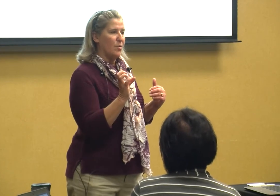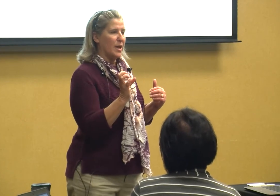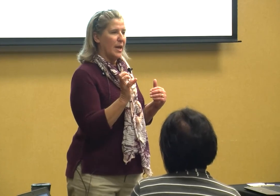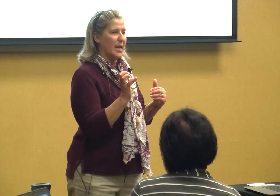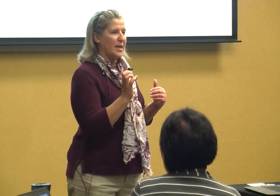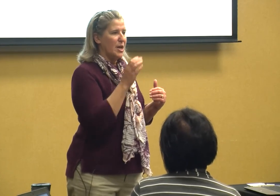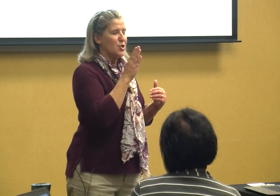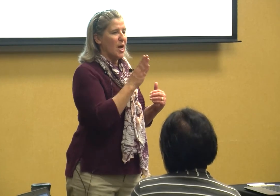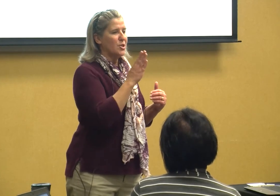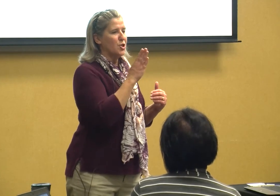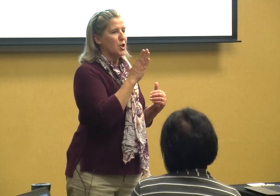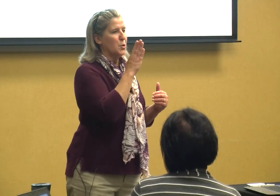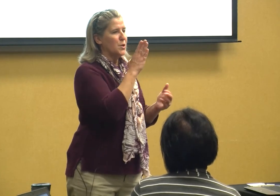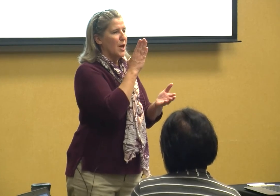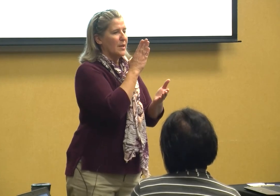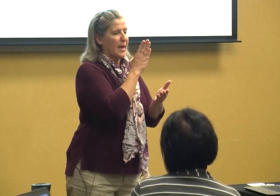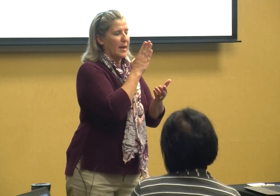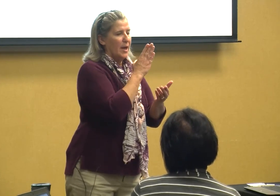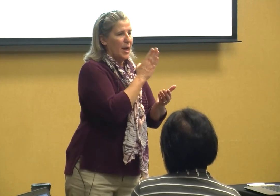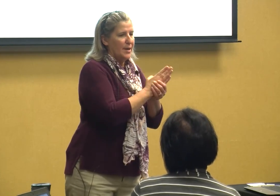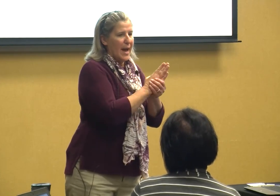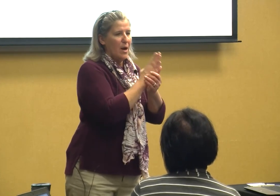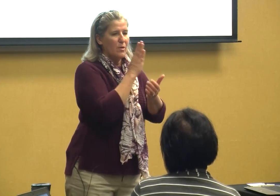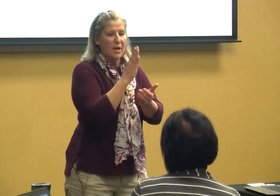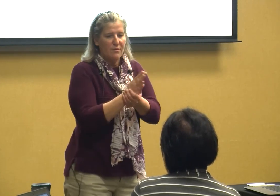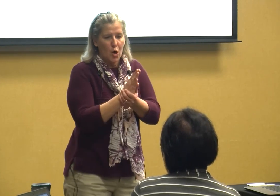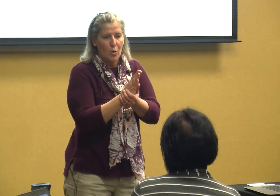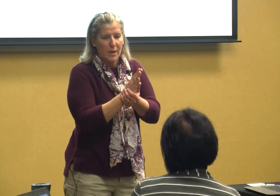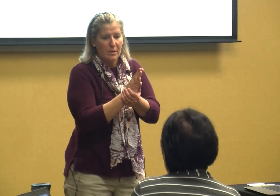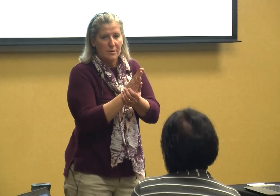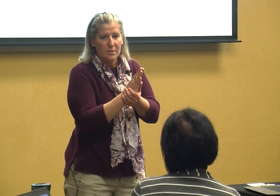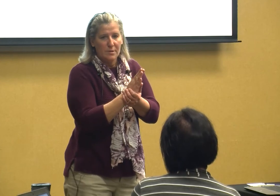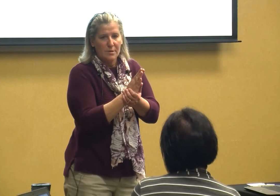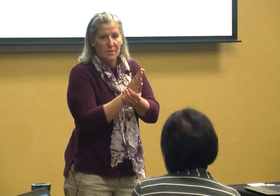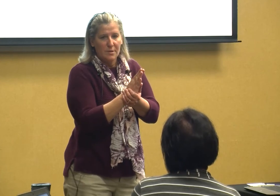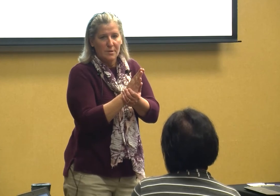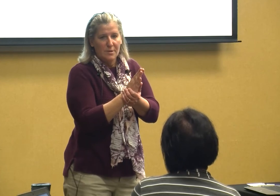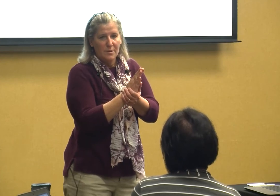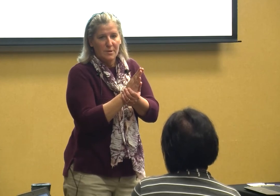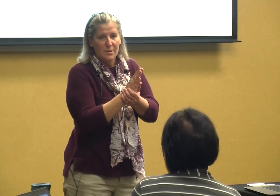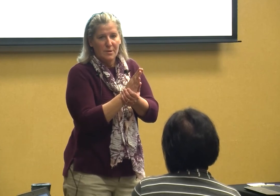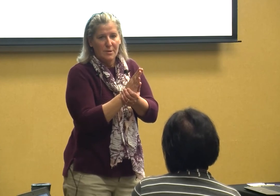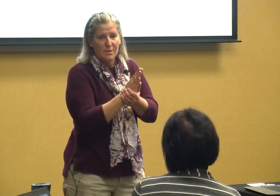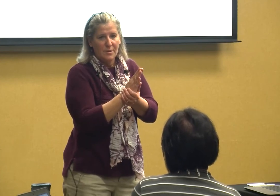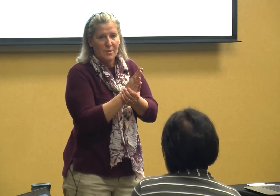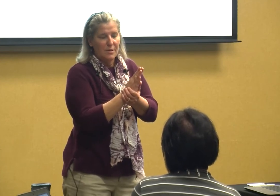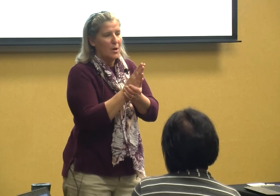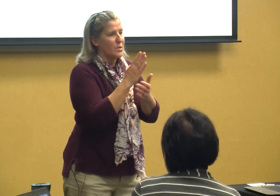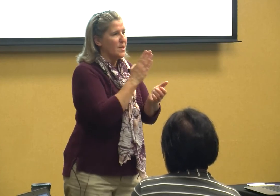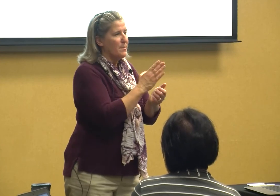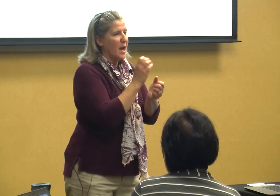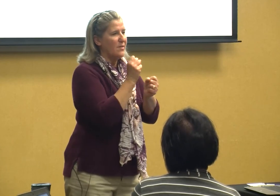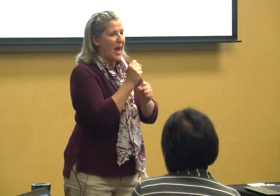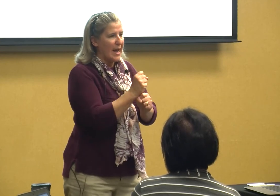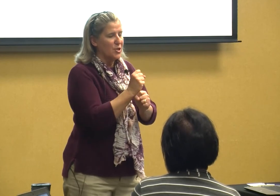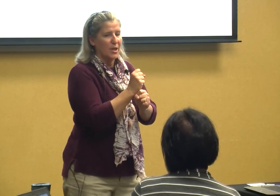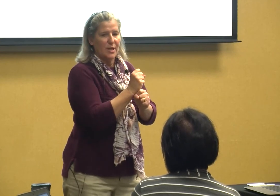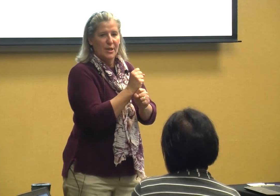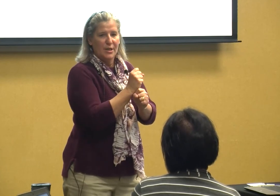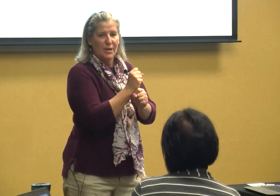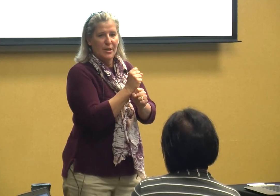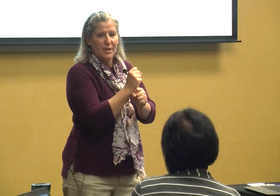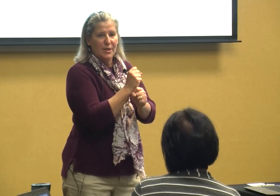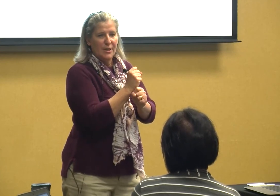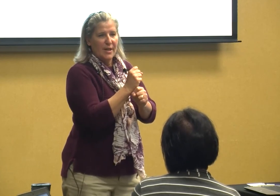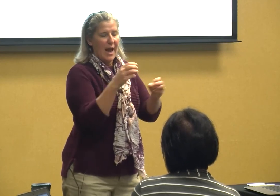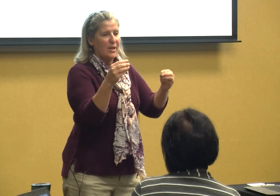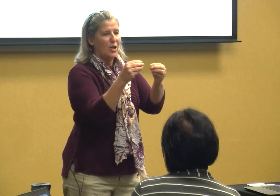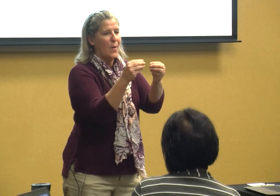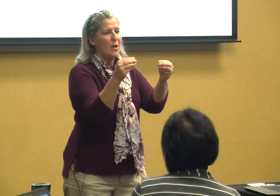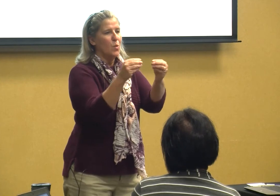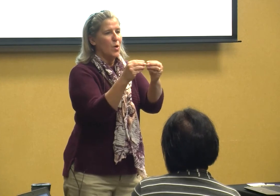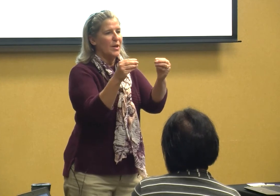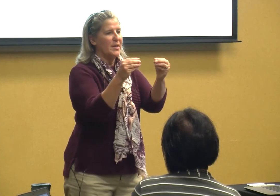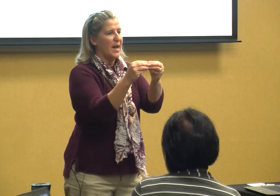the kid just use like a noun and a verb or some kind of action and you know I'll go on and tell